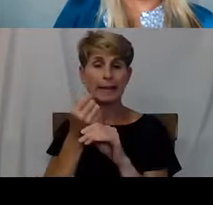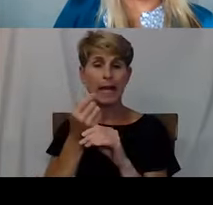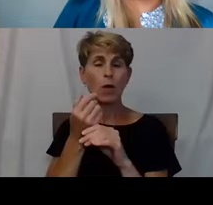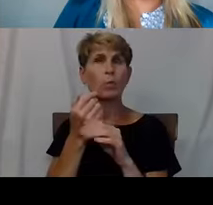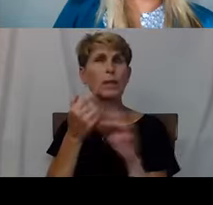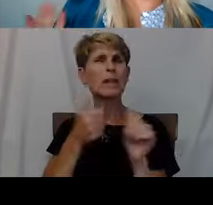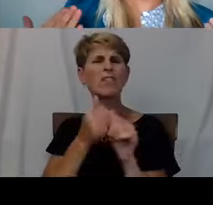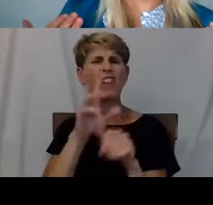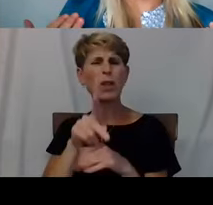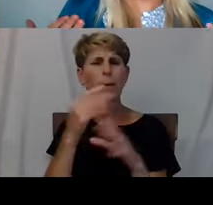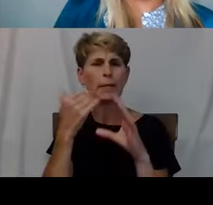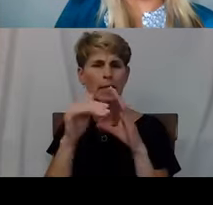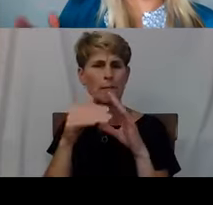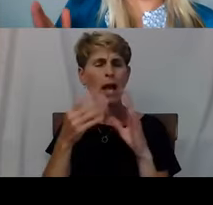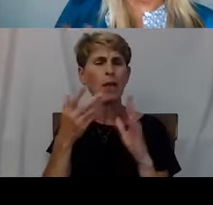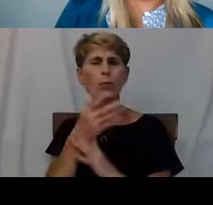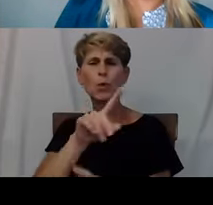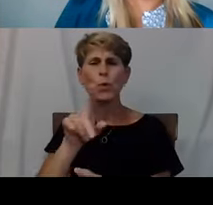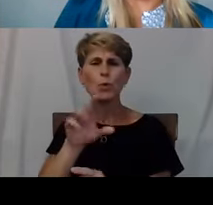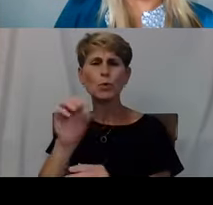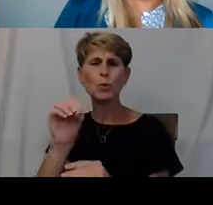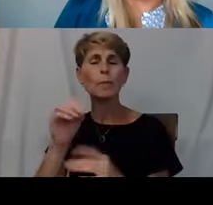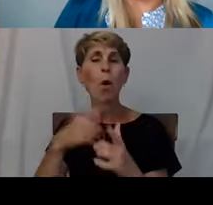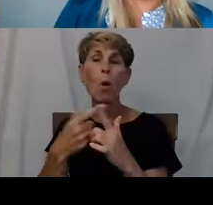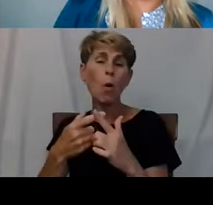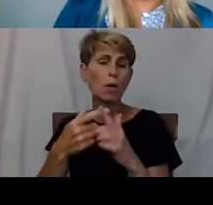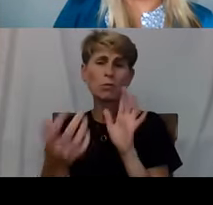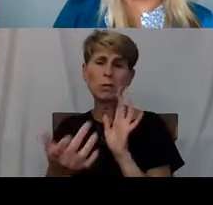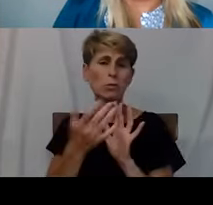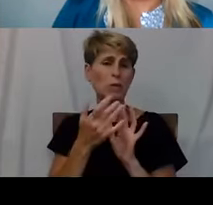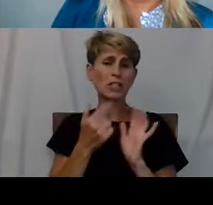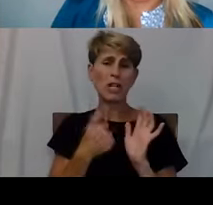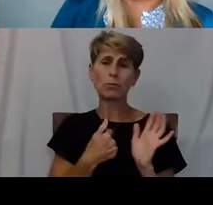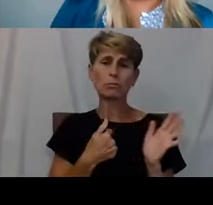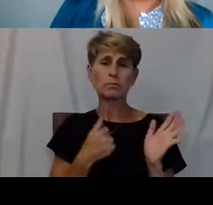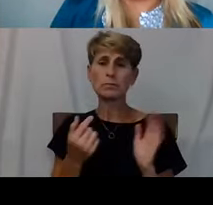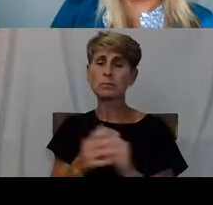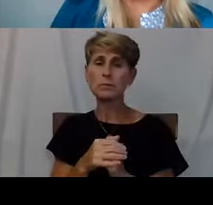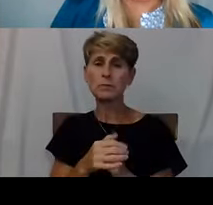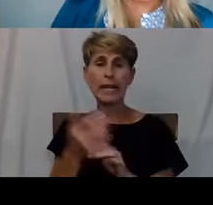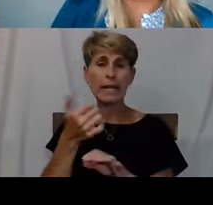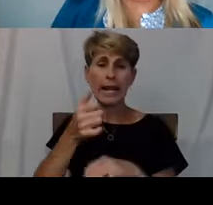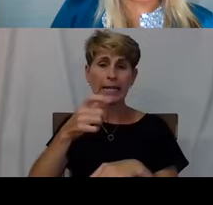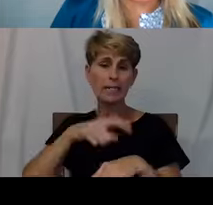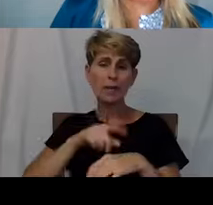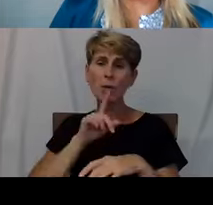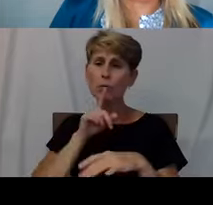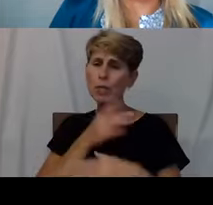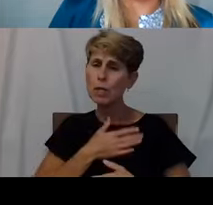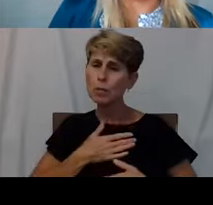from Zoom or just reach out to us anytime we'll get that. We appreciate your time with the evaluation